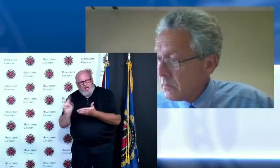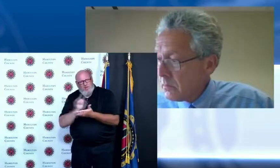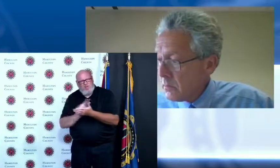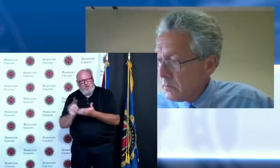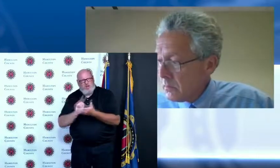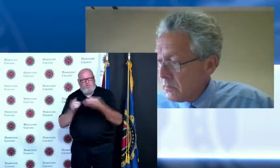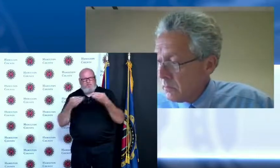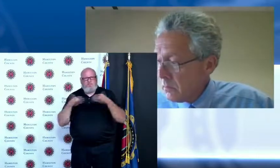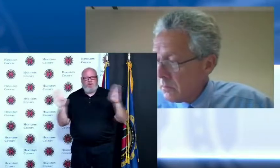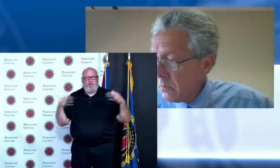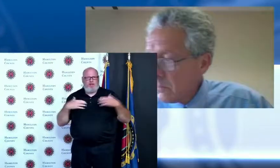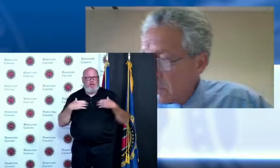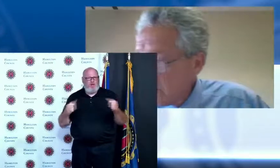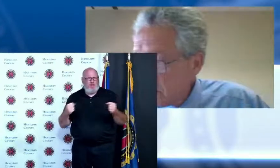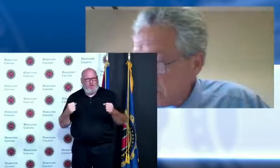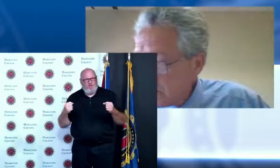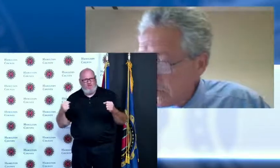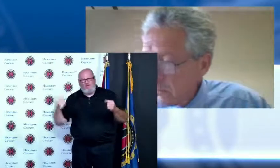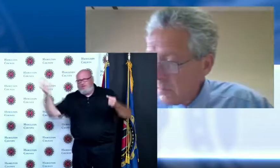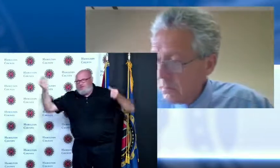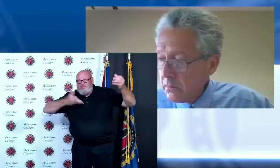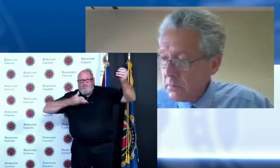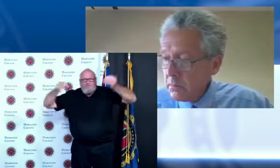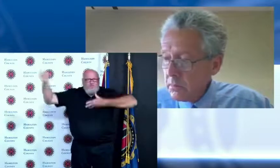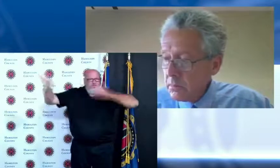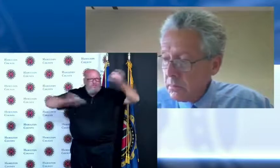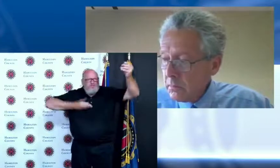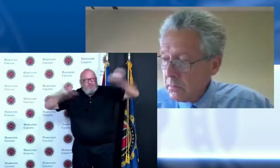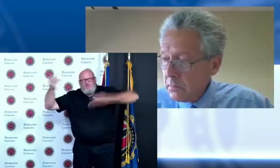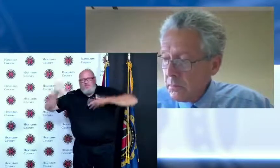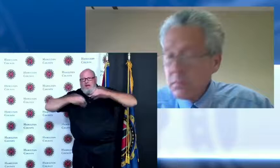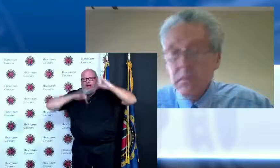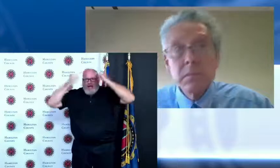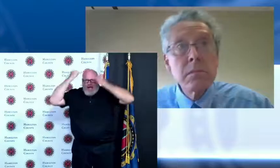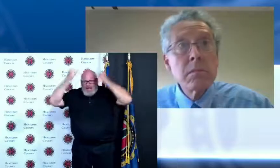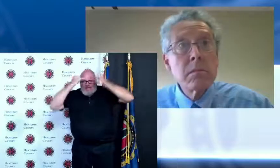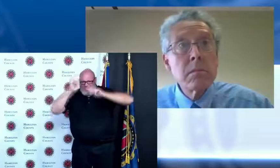and the locations that they come up with on how we can get vaccines straight to the arms of the